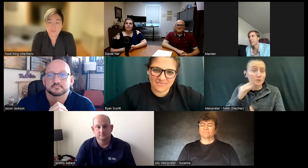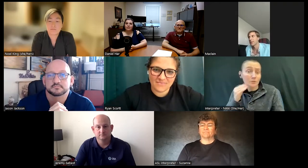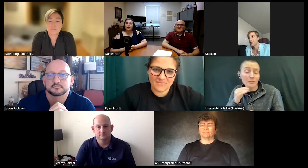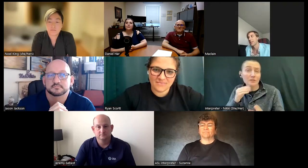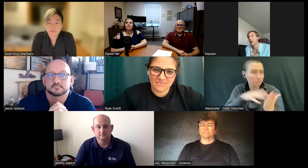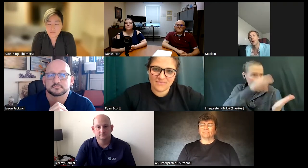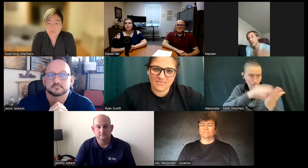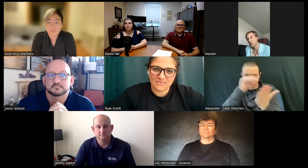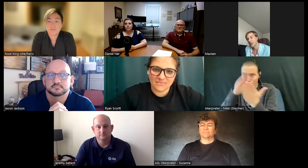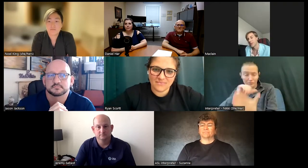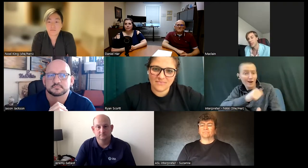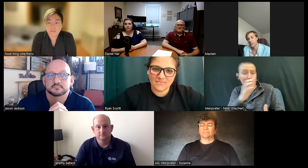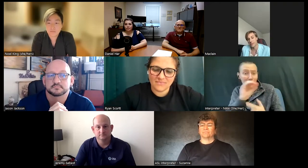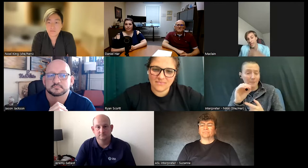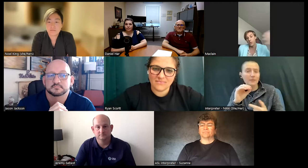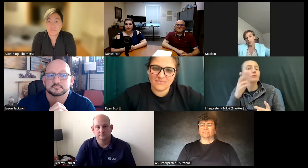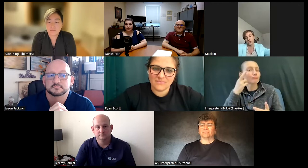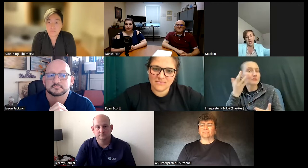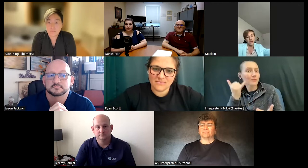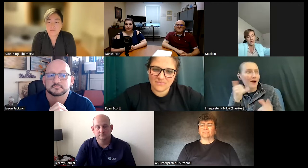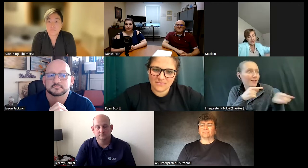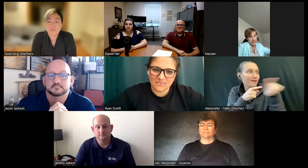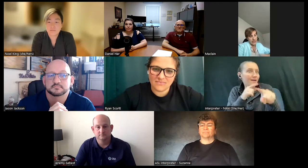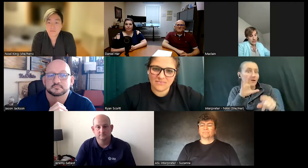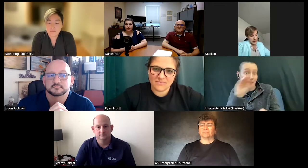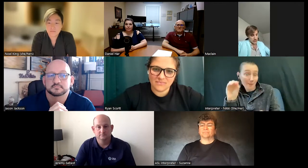companies and that's why companies reach out to me because they don't understand